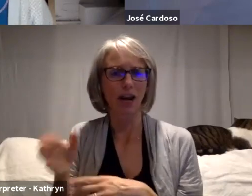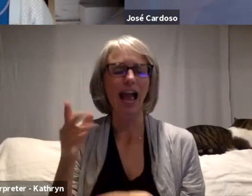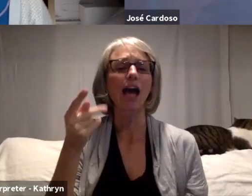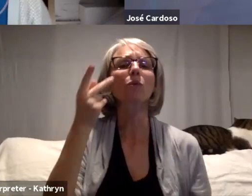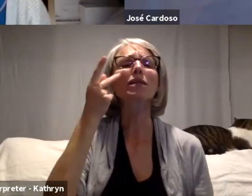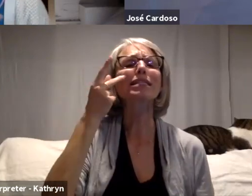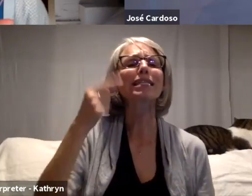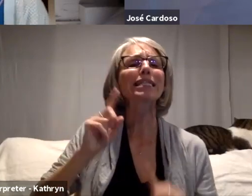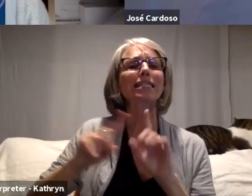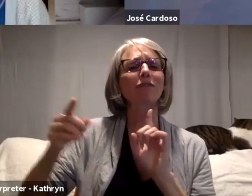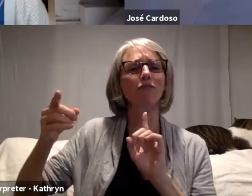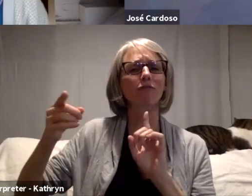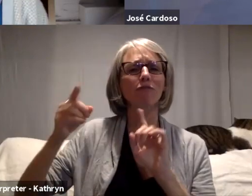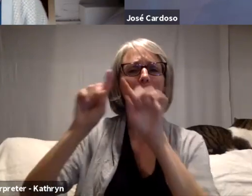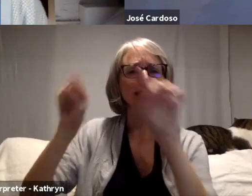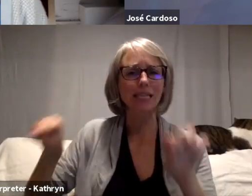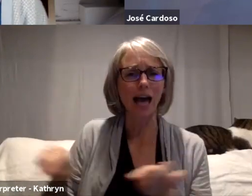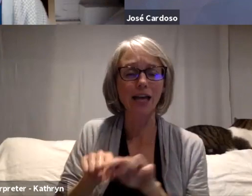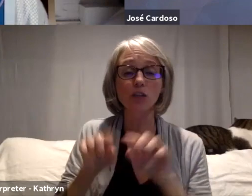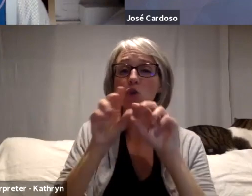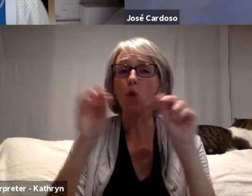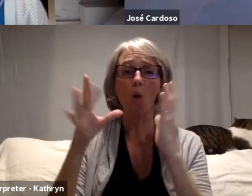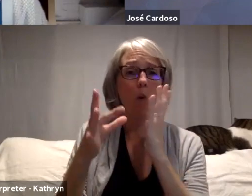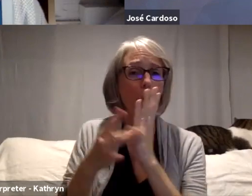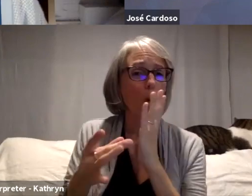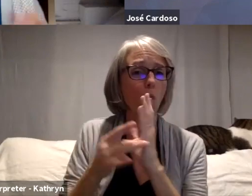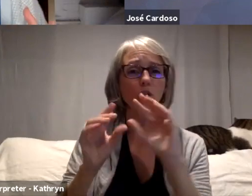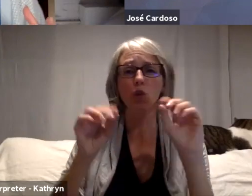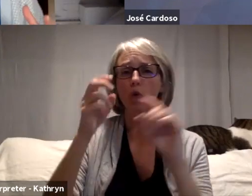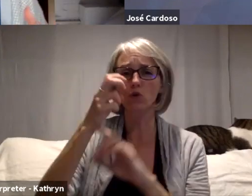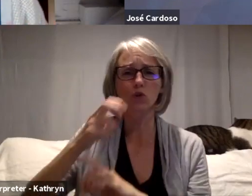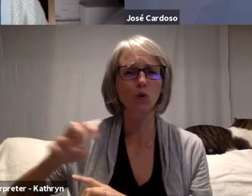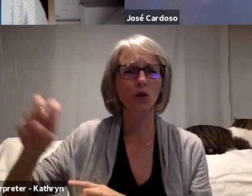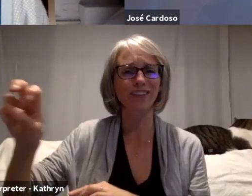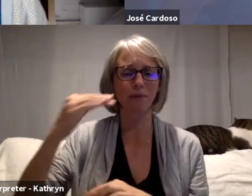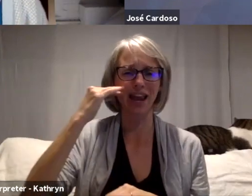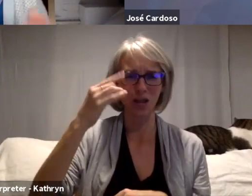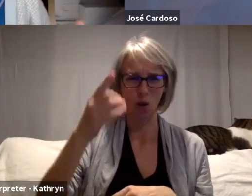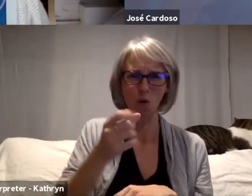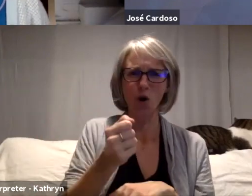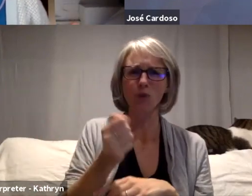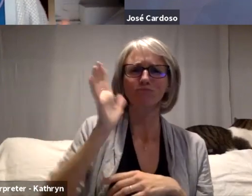no tourism, and all of that stuff and that activism that you wanted to speak upon, maybe let's talk a little bit about